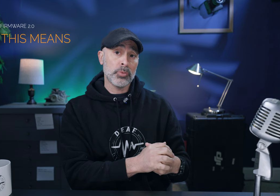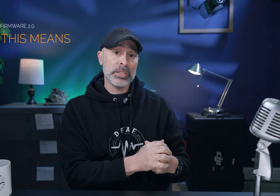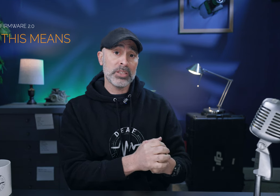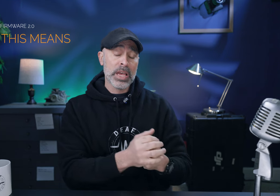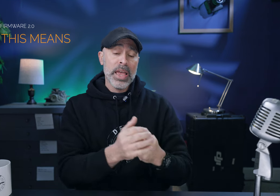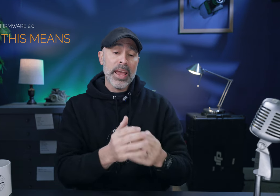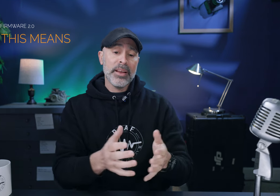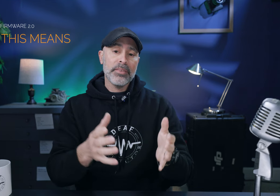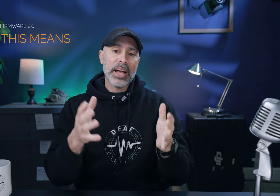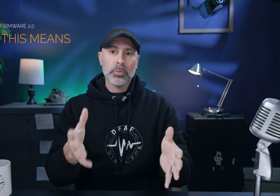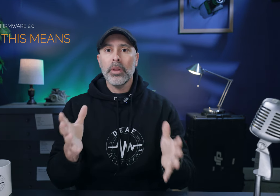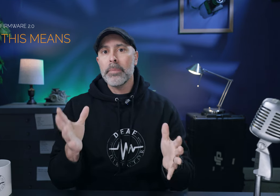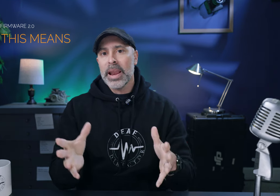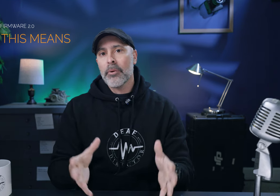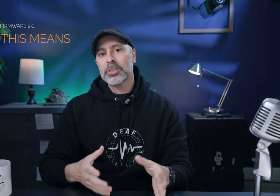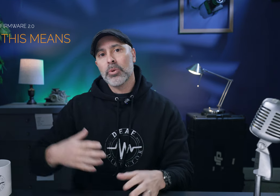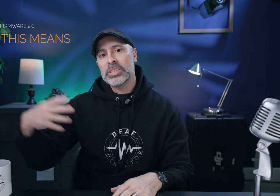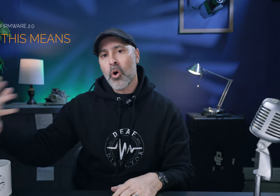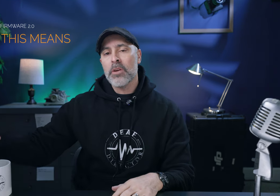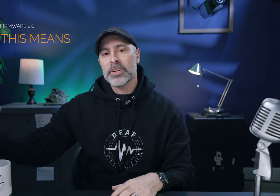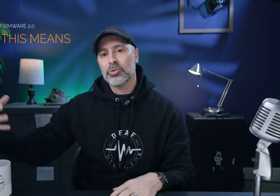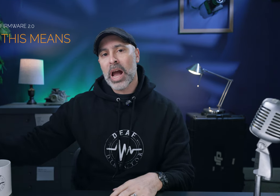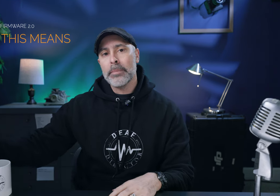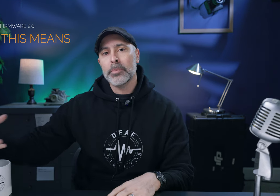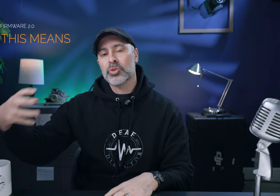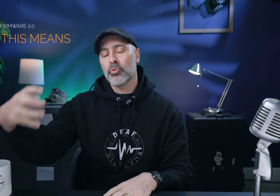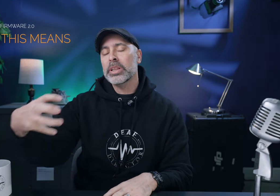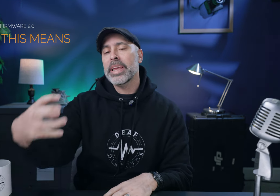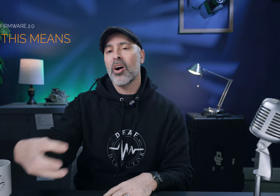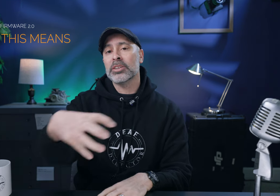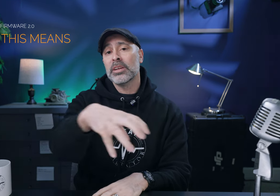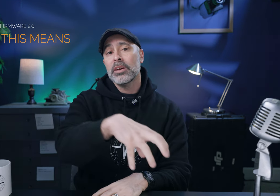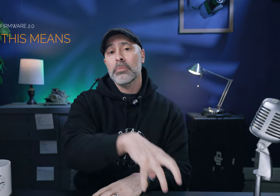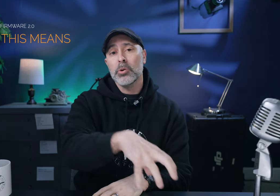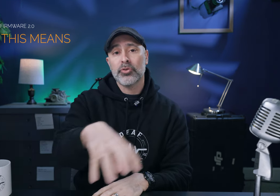situations and that's one of the main areas where these artificial time limits really cause the most